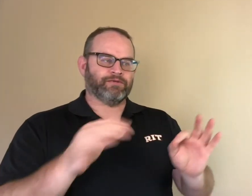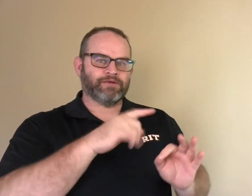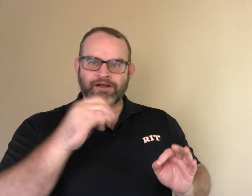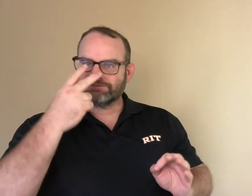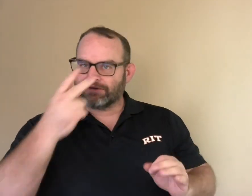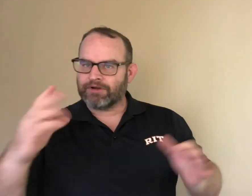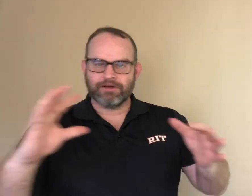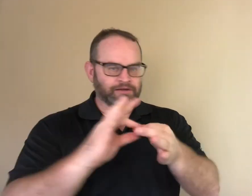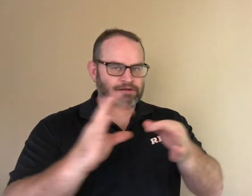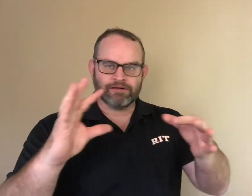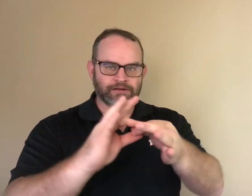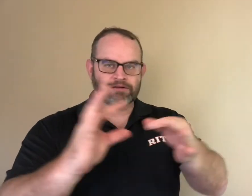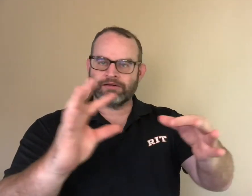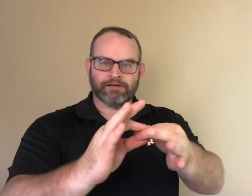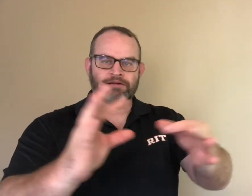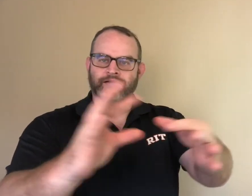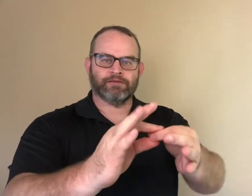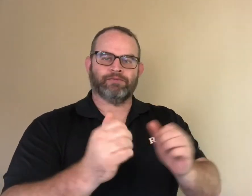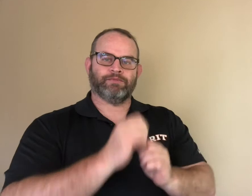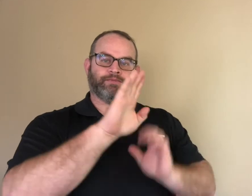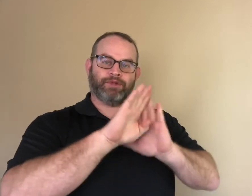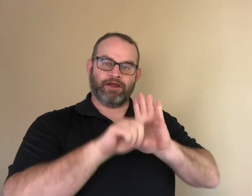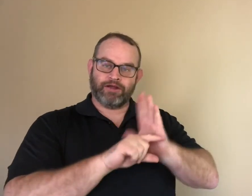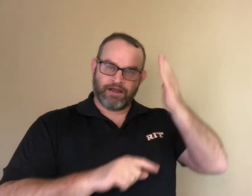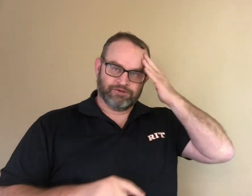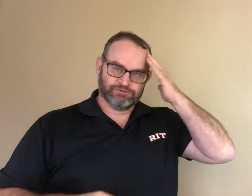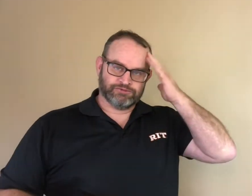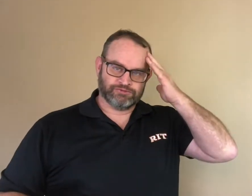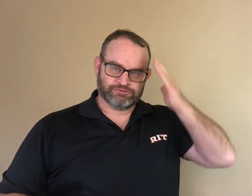That connection allows them to build background knowledge.